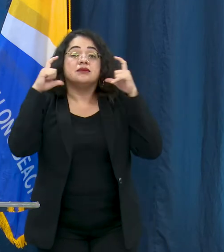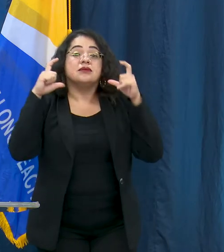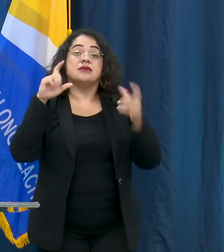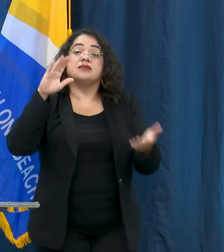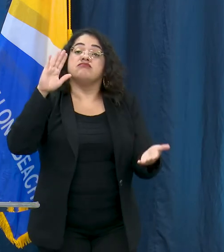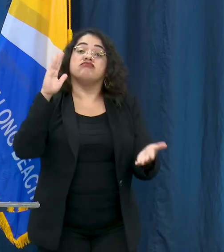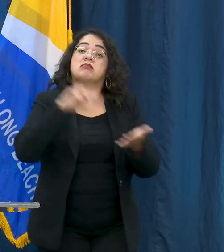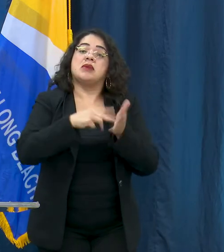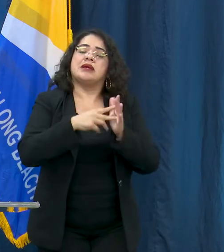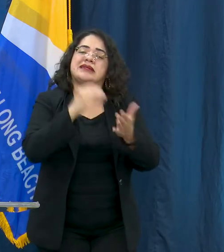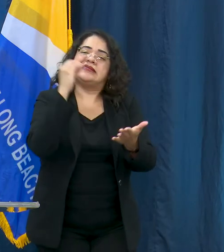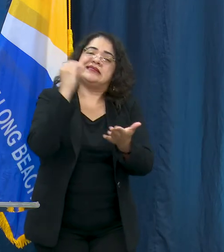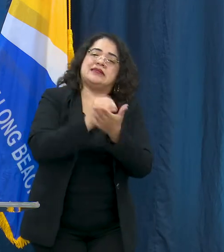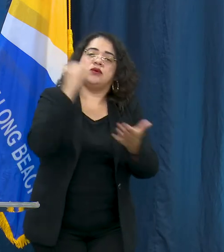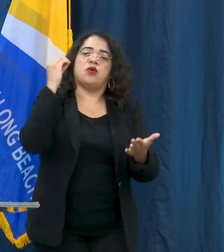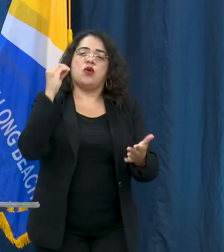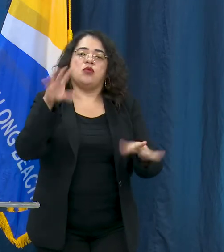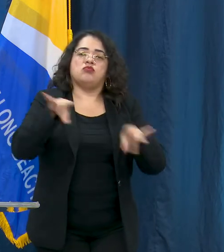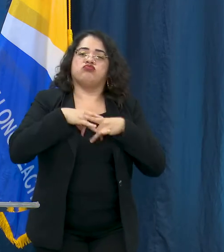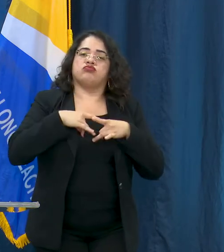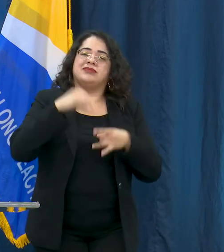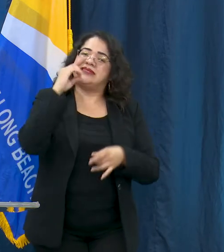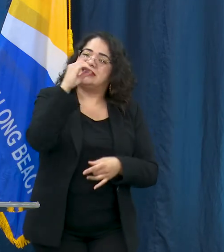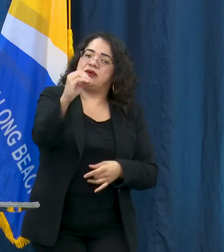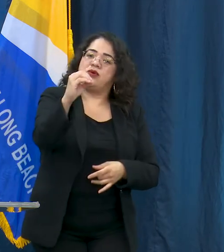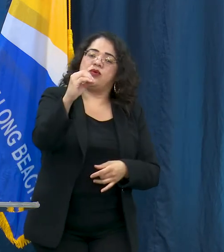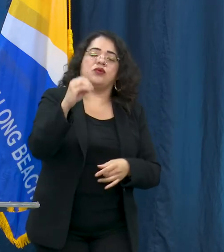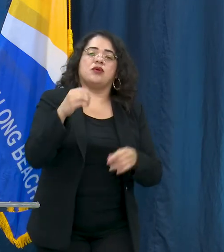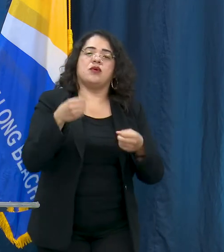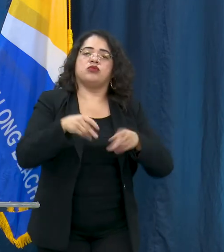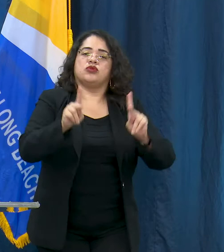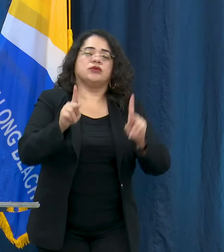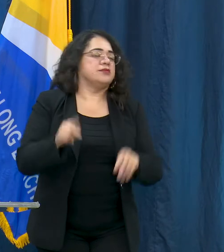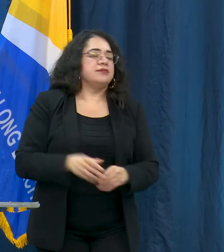virus but it does minimize the spread of